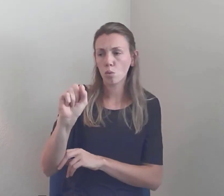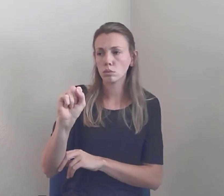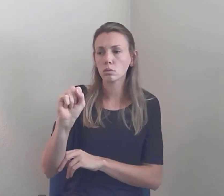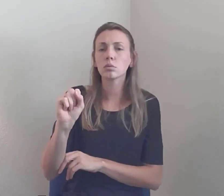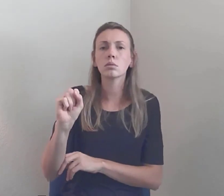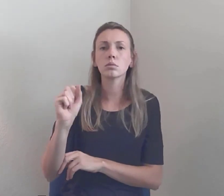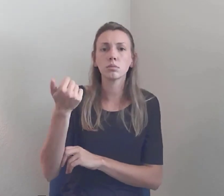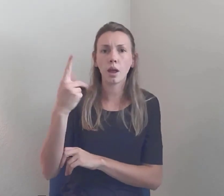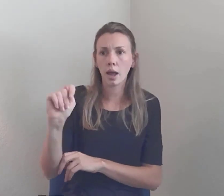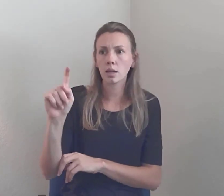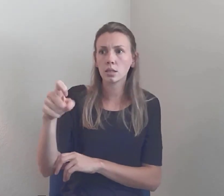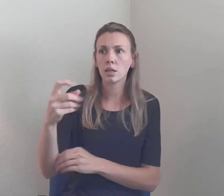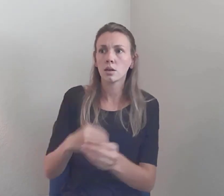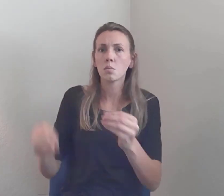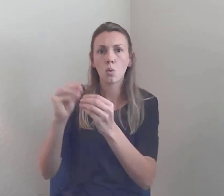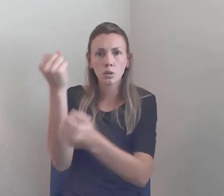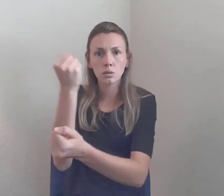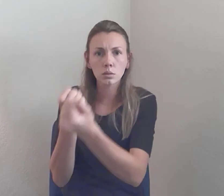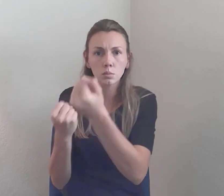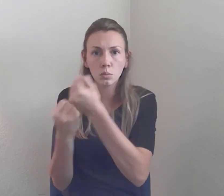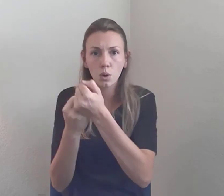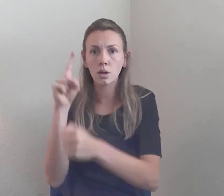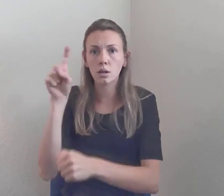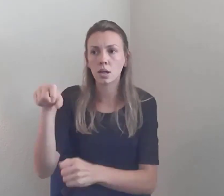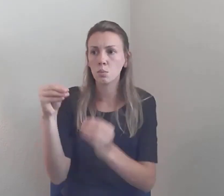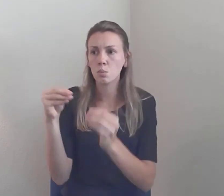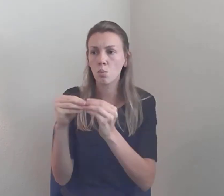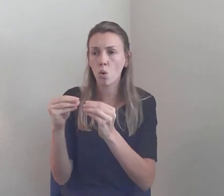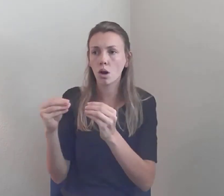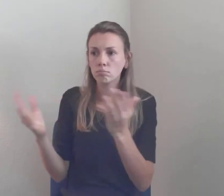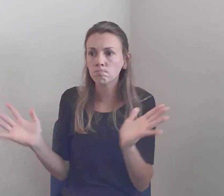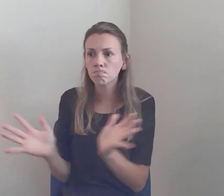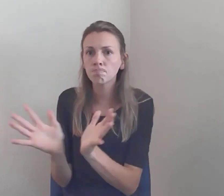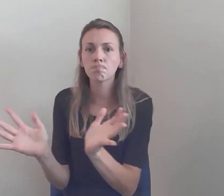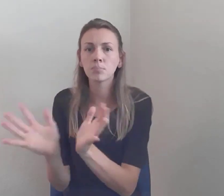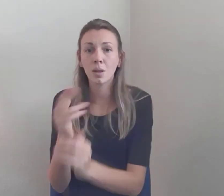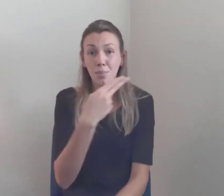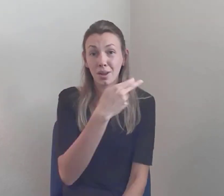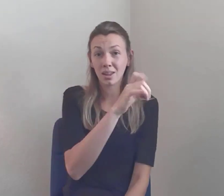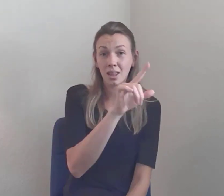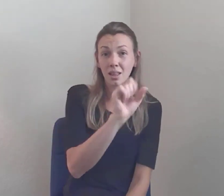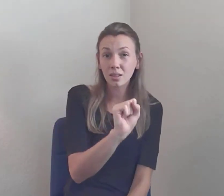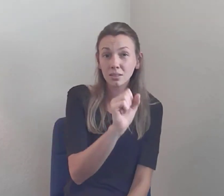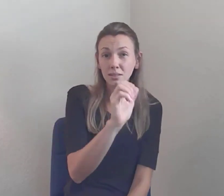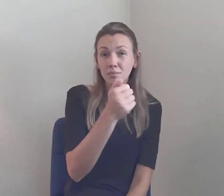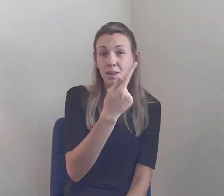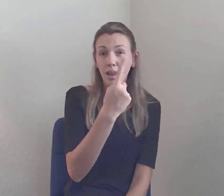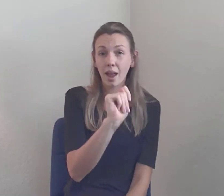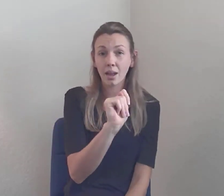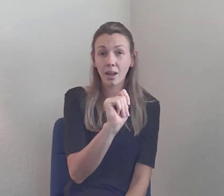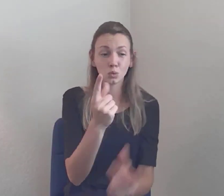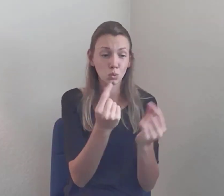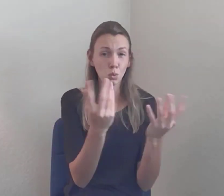but the HEALS Act... The HEROES Act wasn't enough but the HEALS Act provides even less... The HEALS Act does not provide